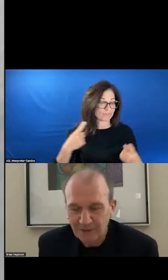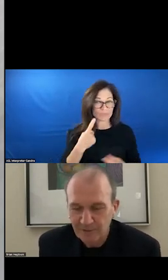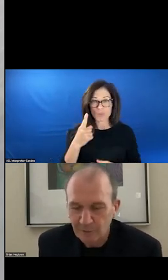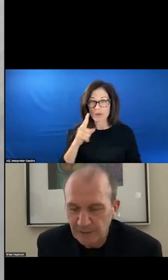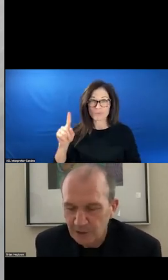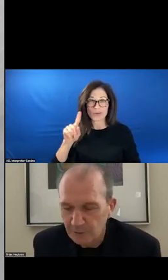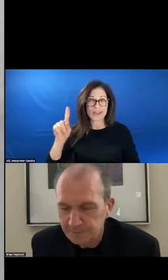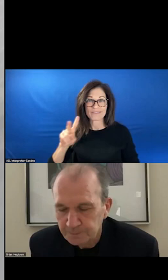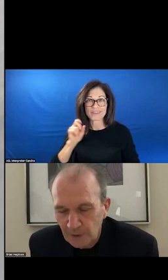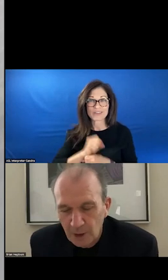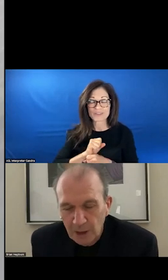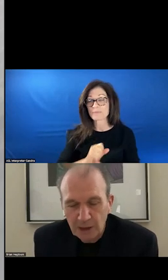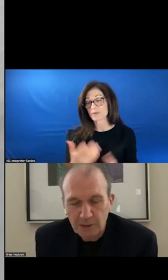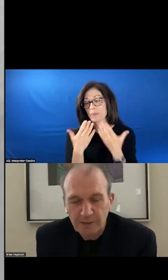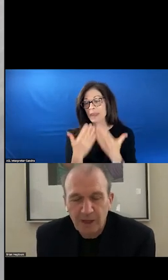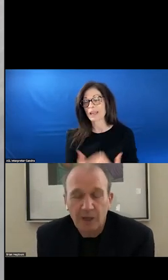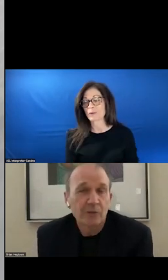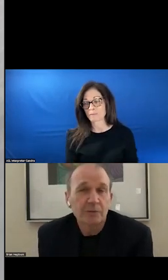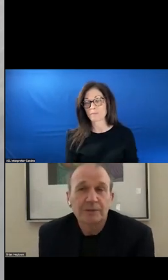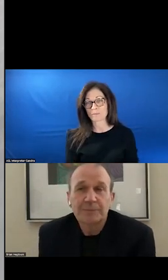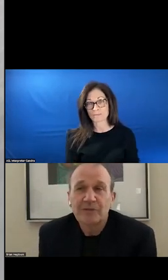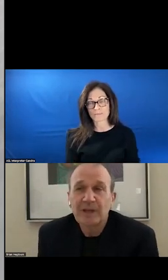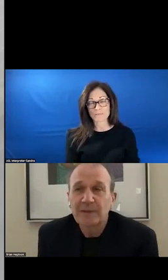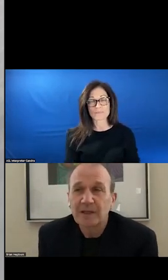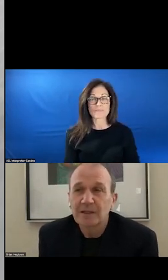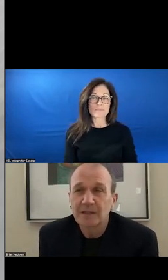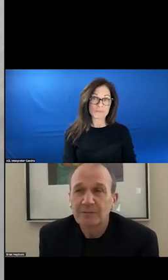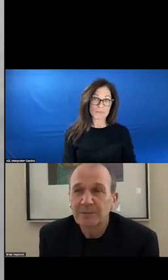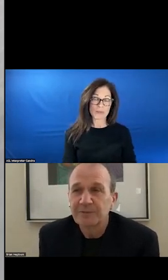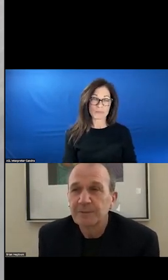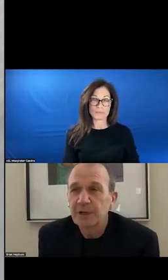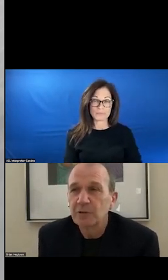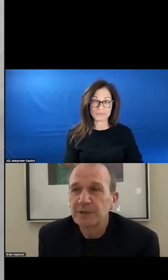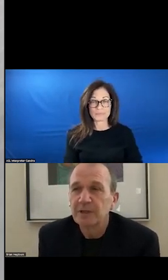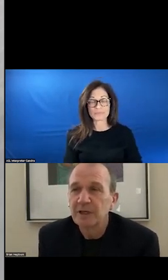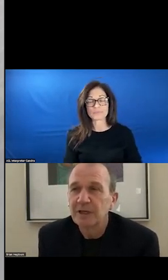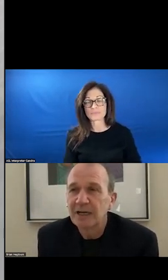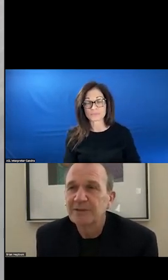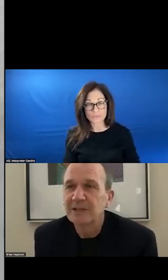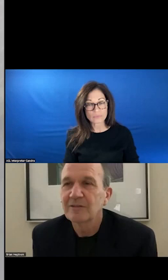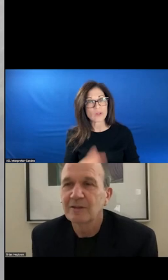I WOULD ALSO LIKE TO SAY THAT I AM PROUD TO BE PART OF THIS